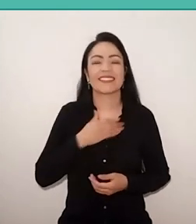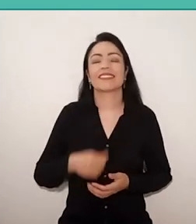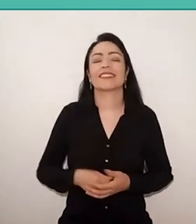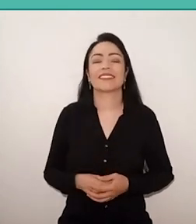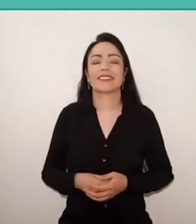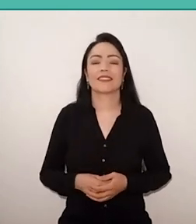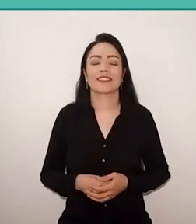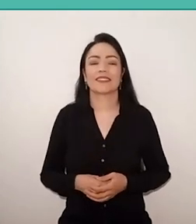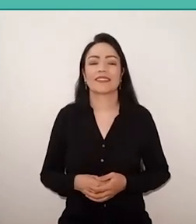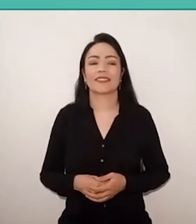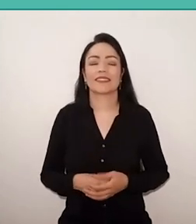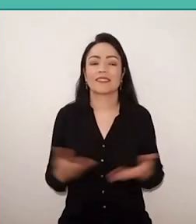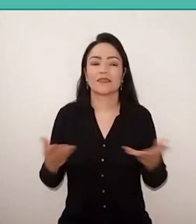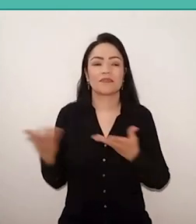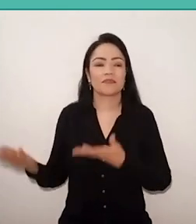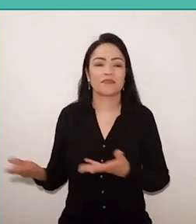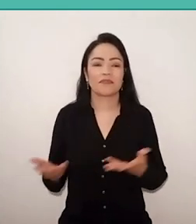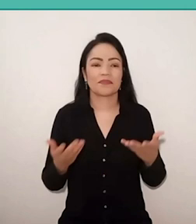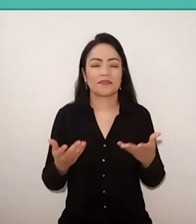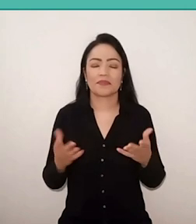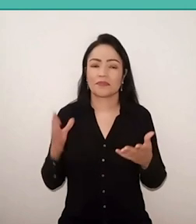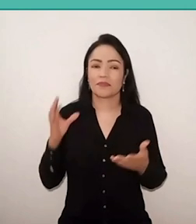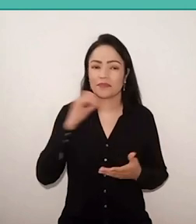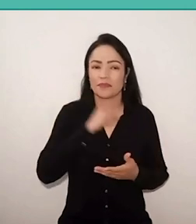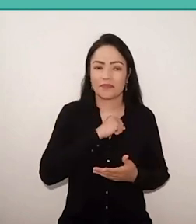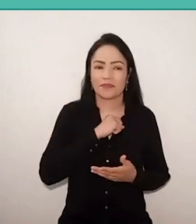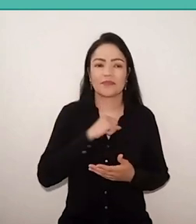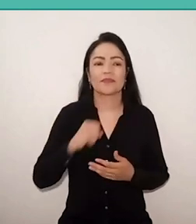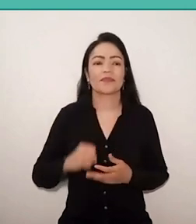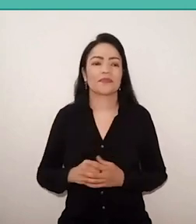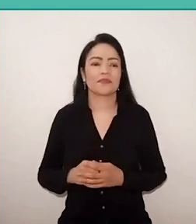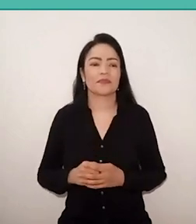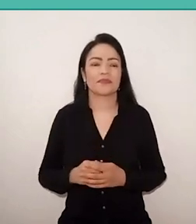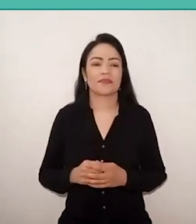We'll move on to a very brief final consideration